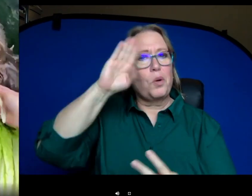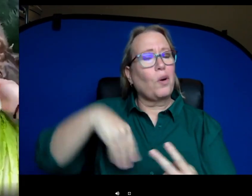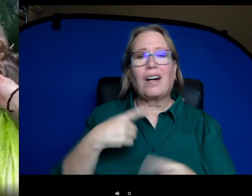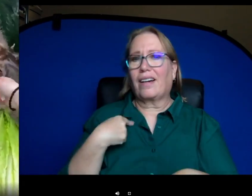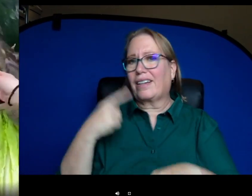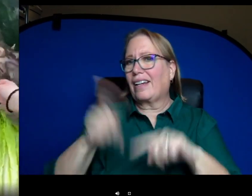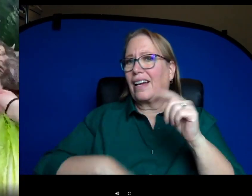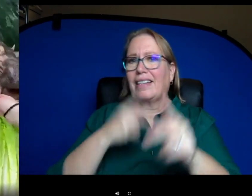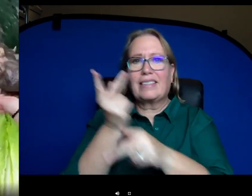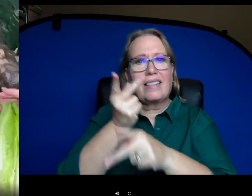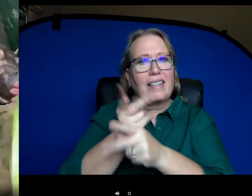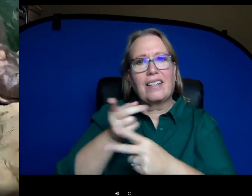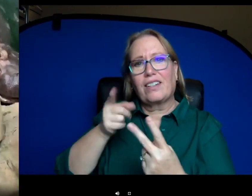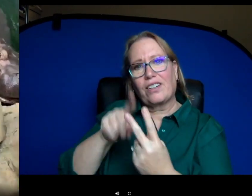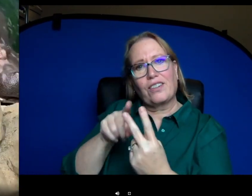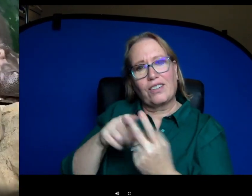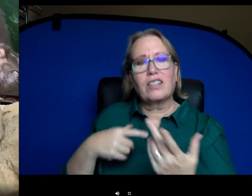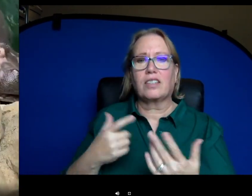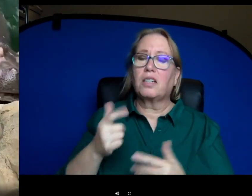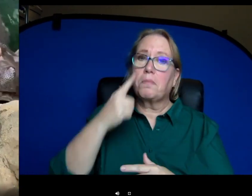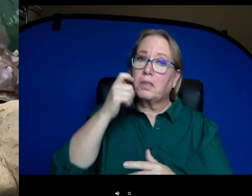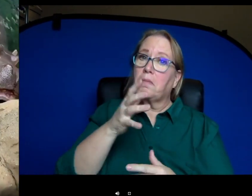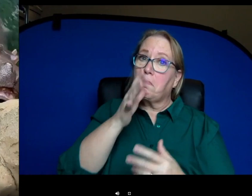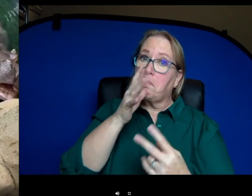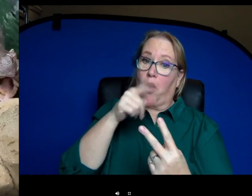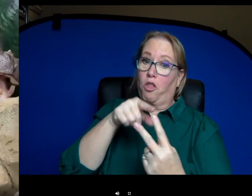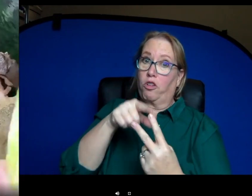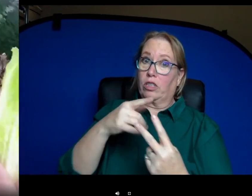Fiona. Because mothers in the wild are fiercely defensive and they would